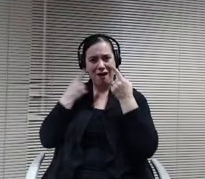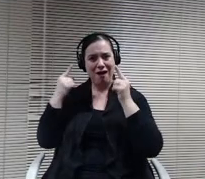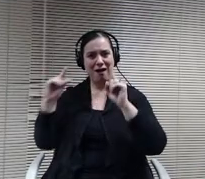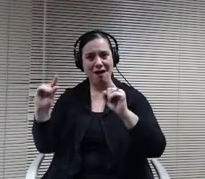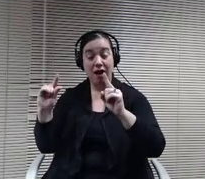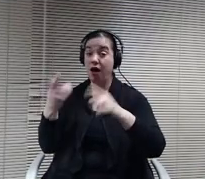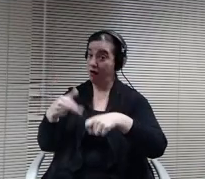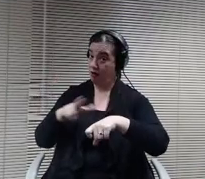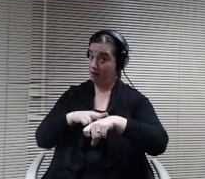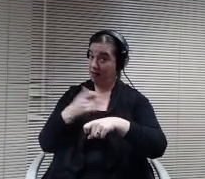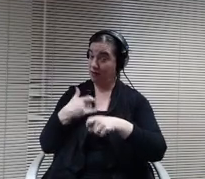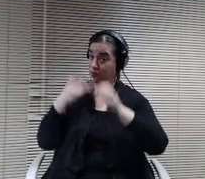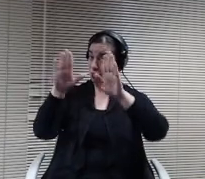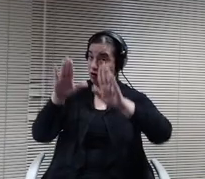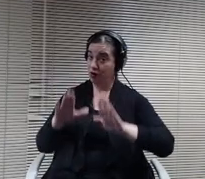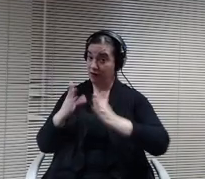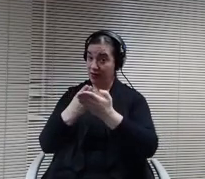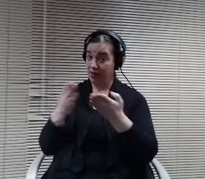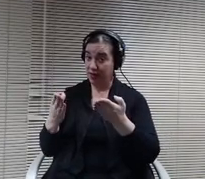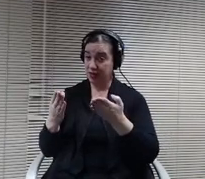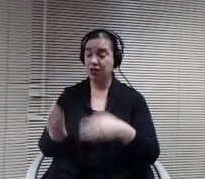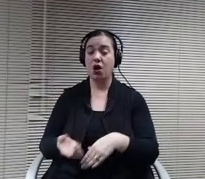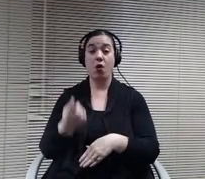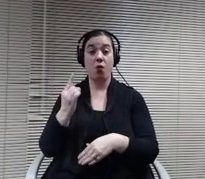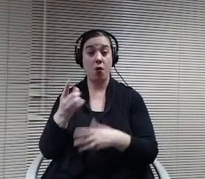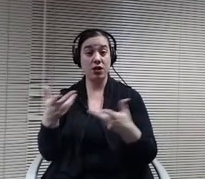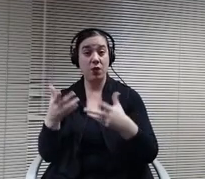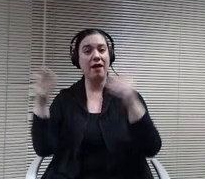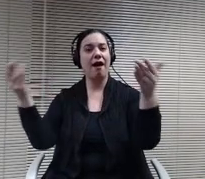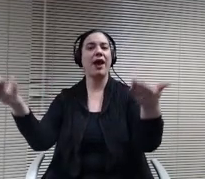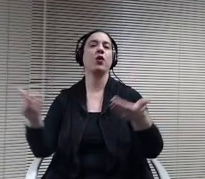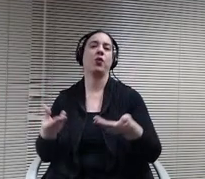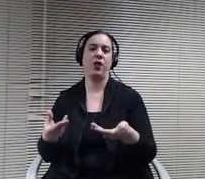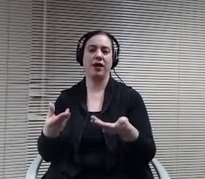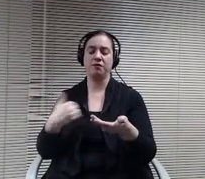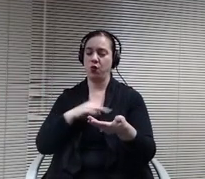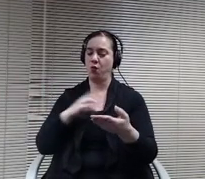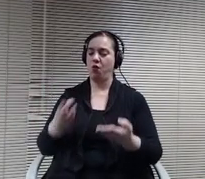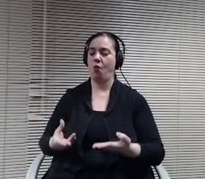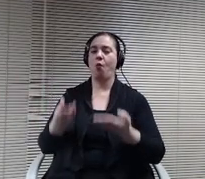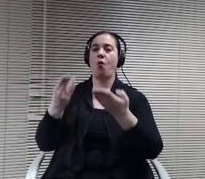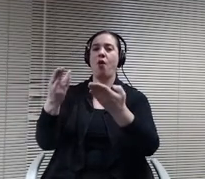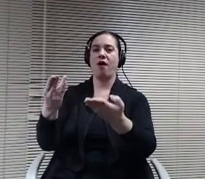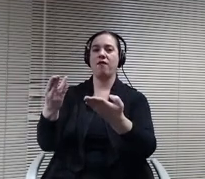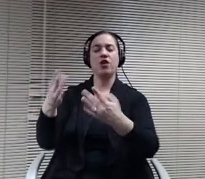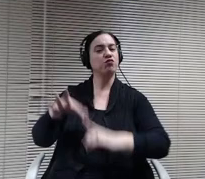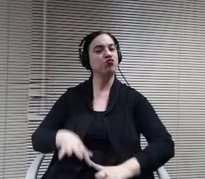and I think obviously some fantastic pieces in there. So one of 'em was hiring in this year. Offered some unique